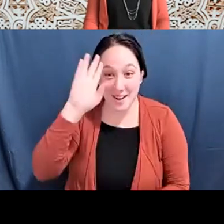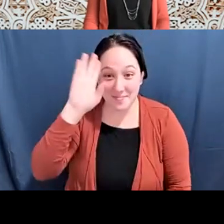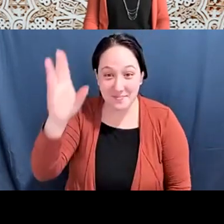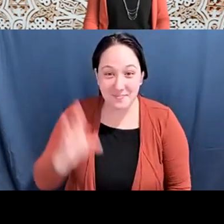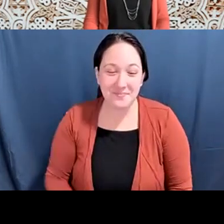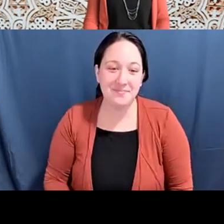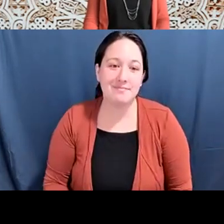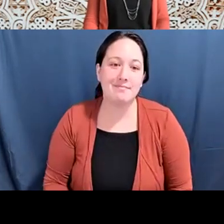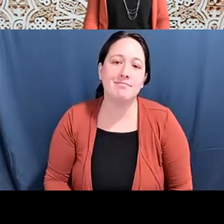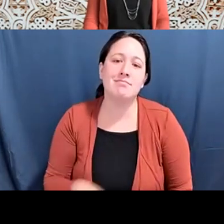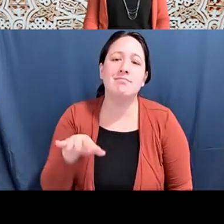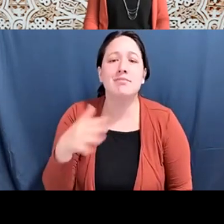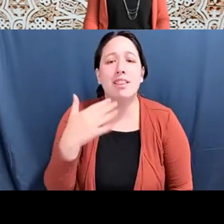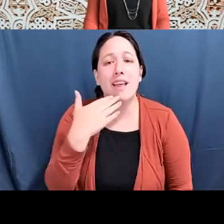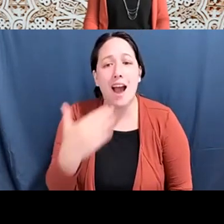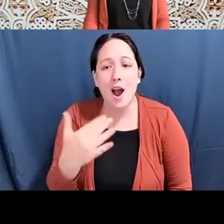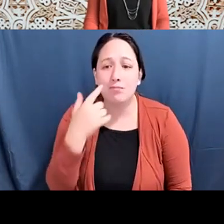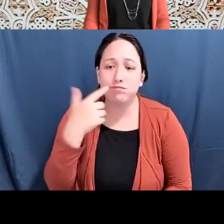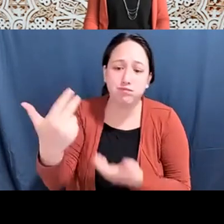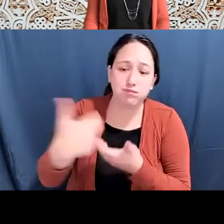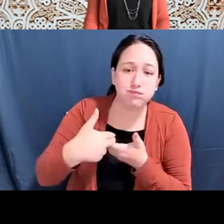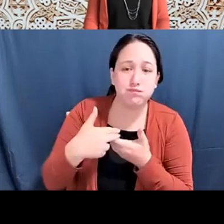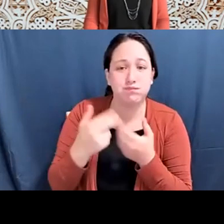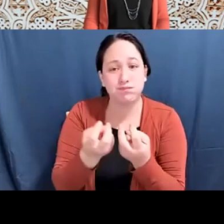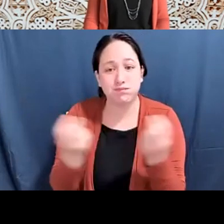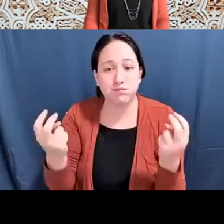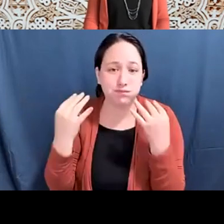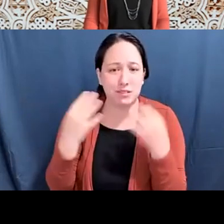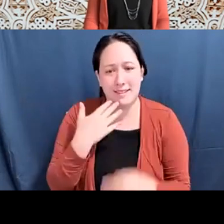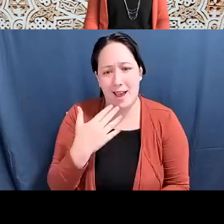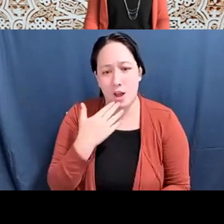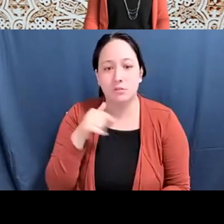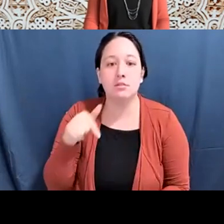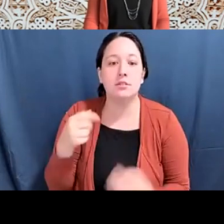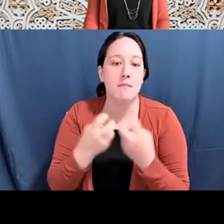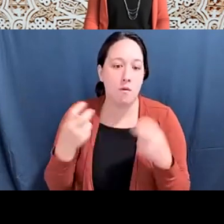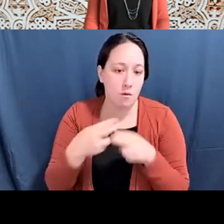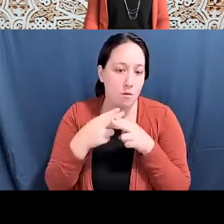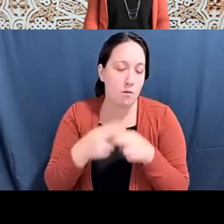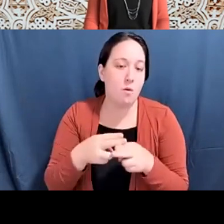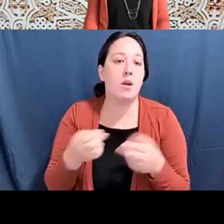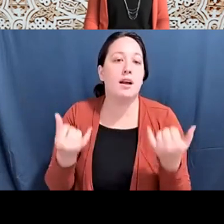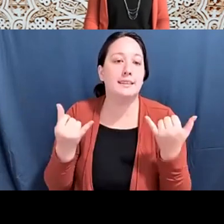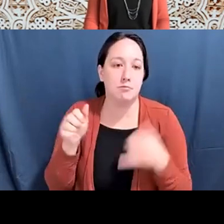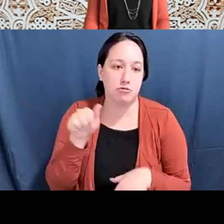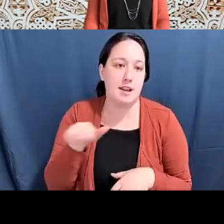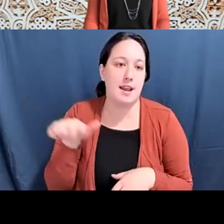Katherine Michel: Thank you so much for joining us today for this panel called contemporary Asian American Activism Building Movements for Liberation.